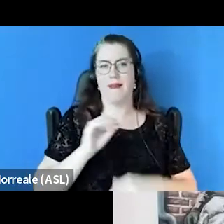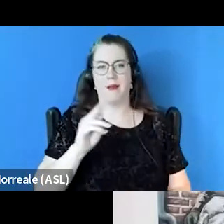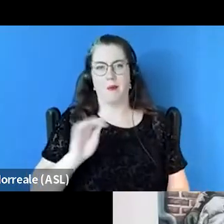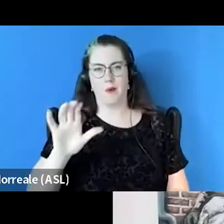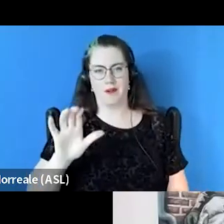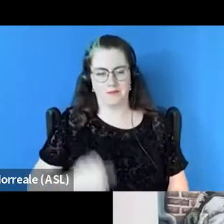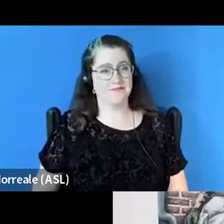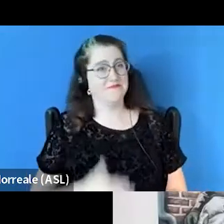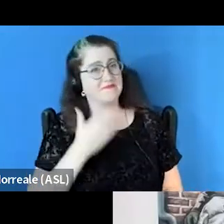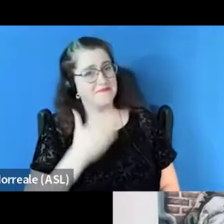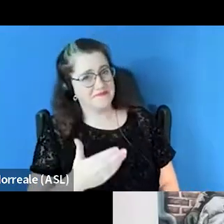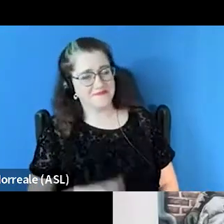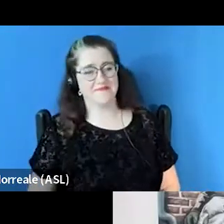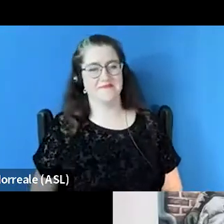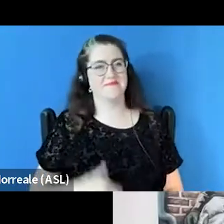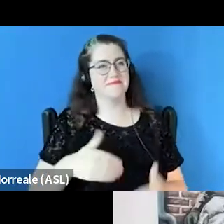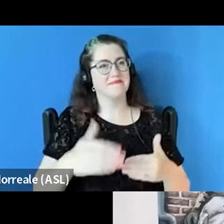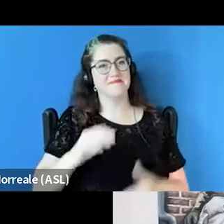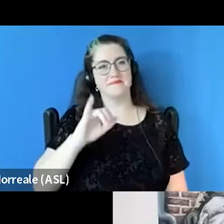Thanks, Rosie. And next is Juliana, Juliana.